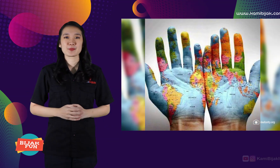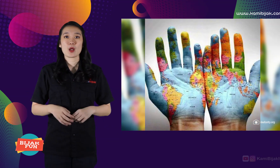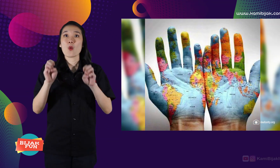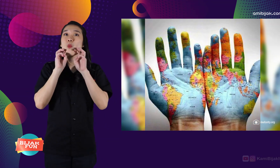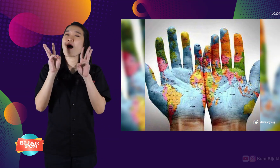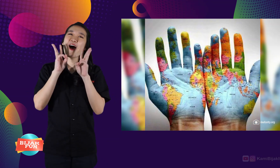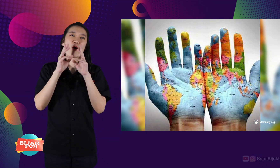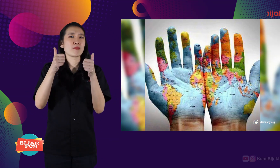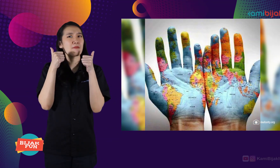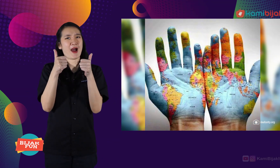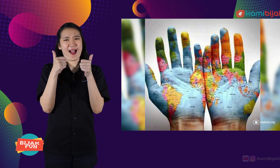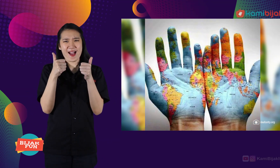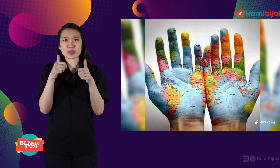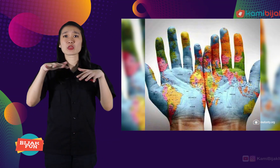Wow amazing!